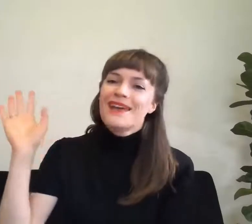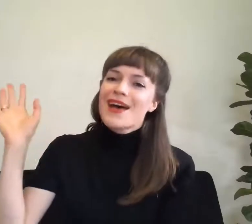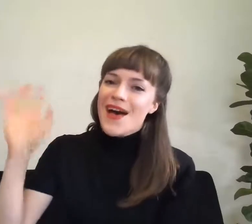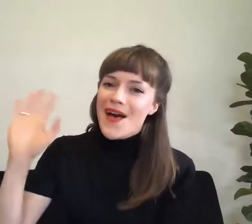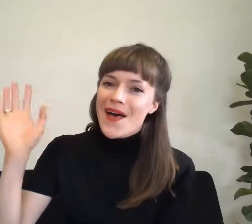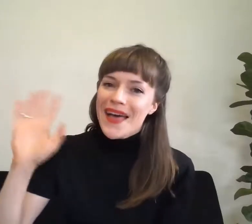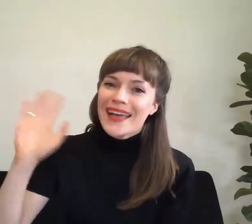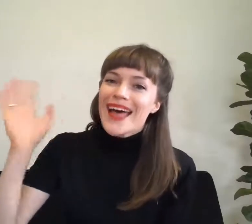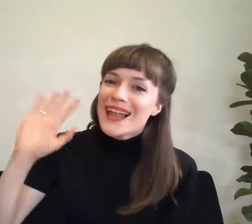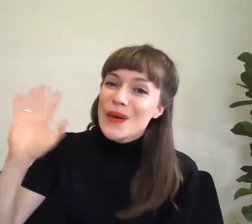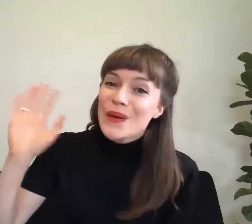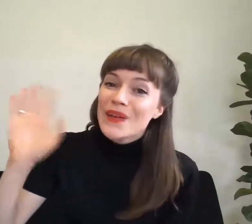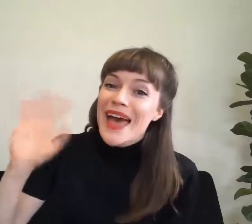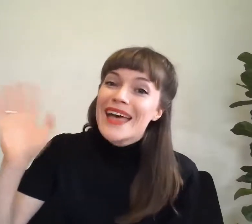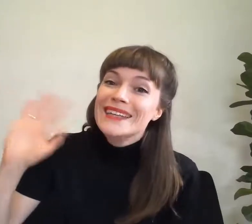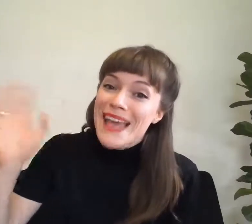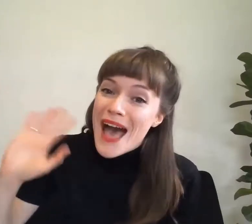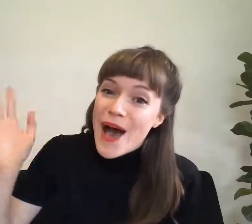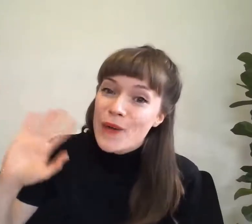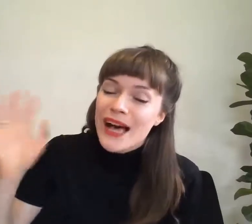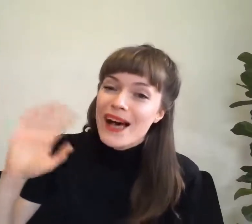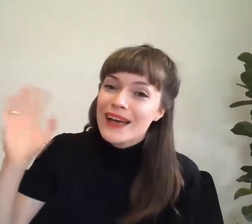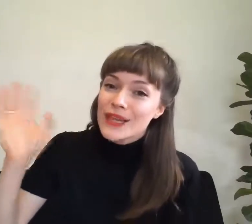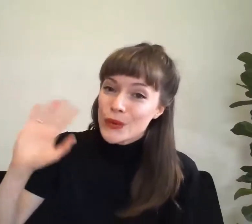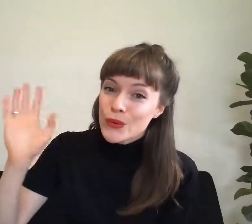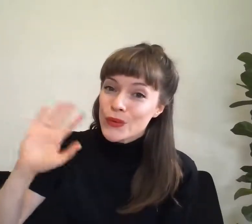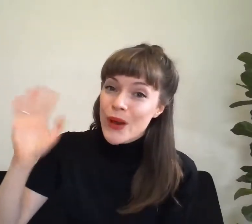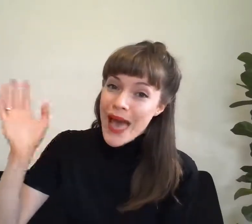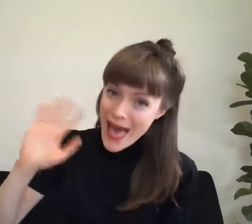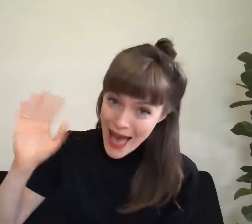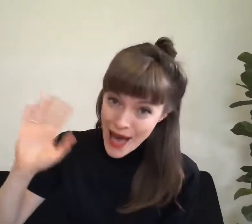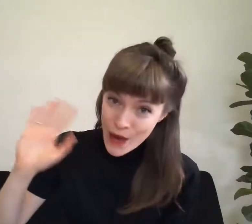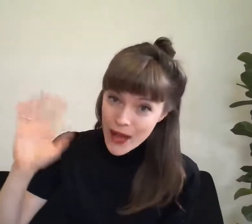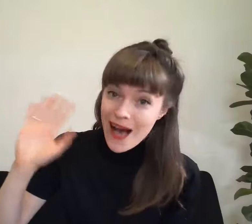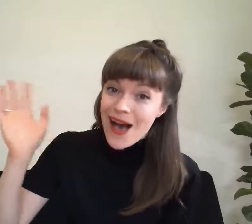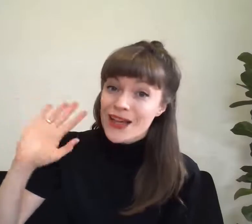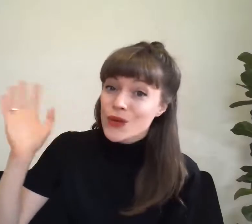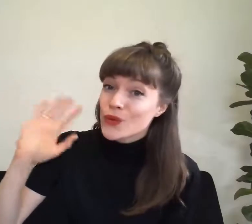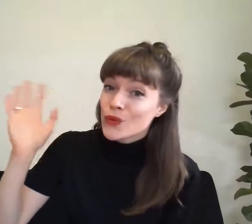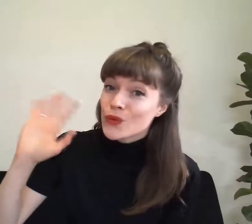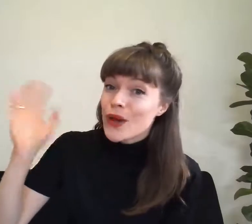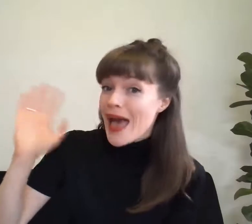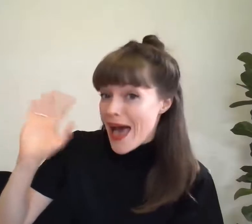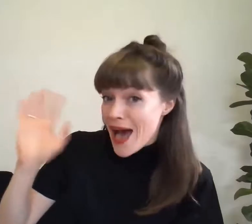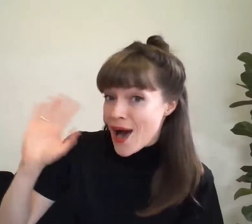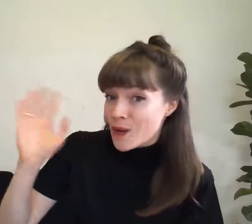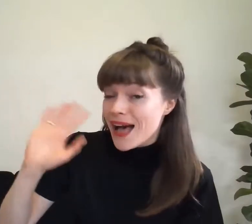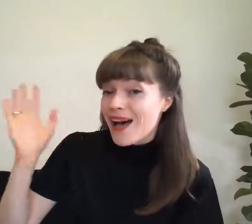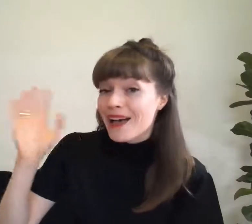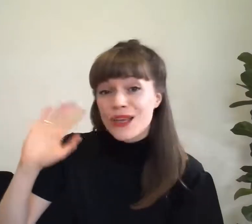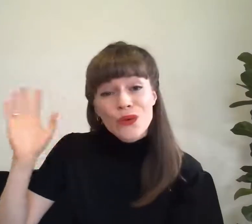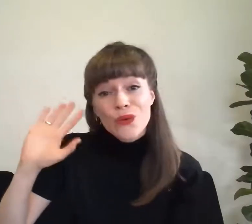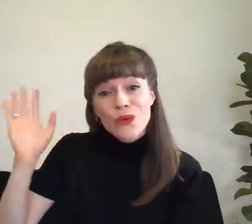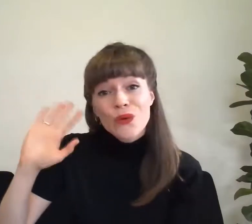Hi. Hello, and how are you? How are you? How are you?